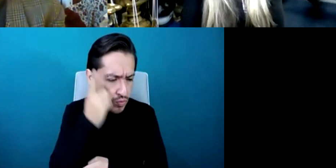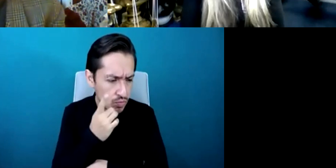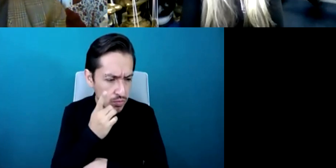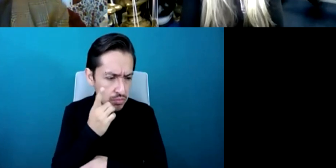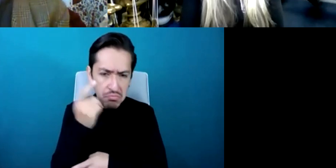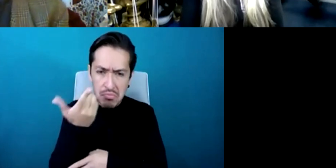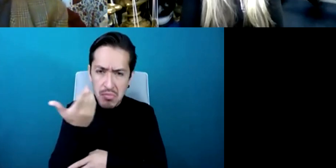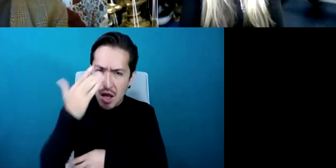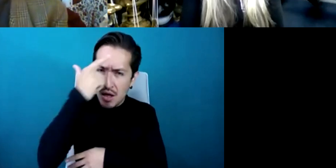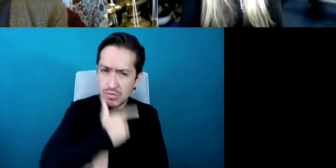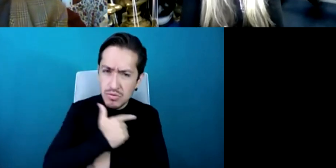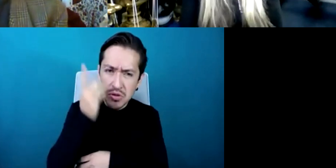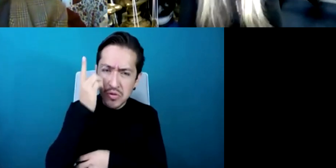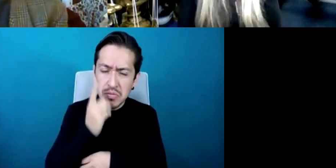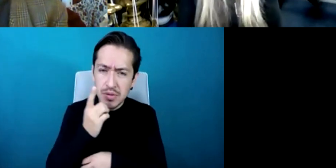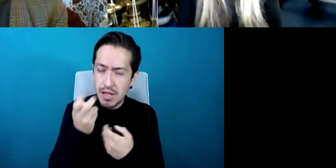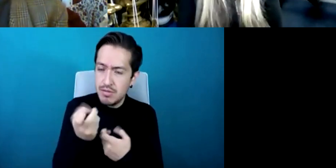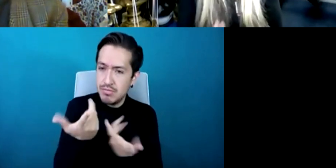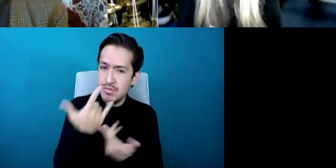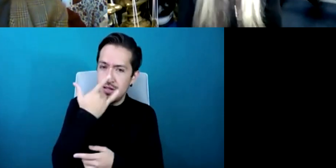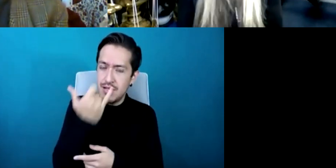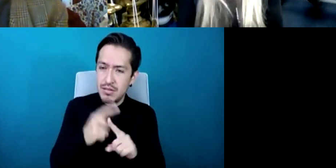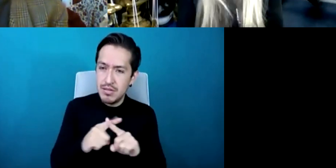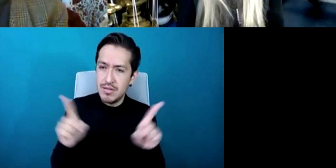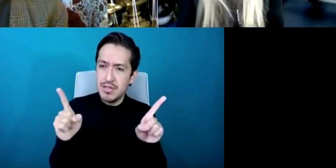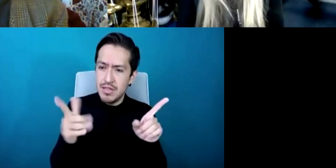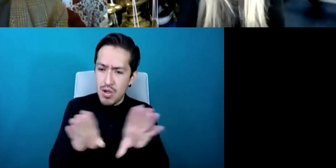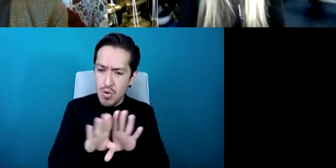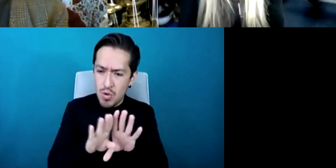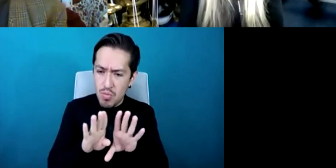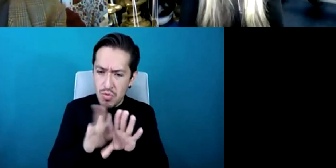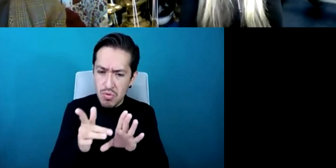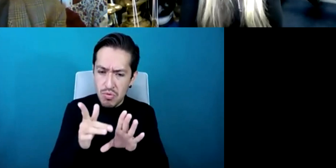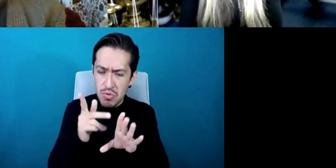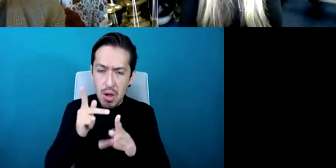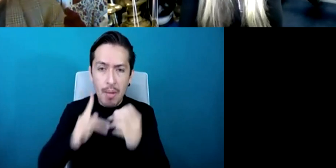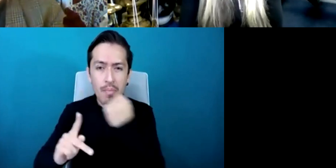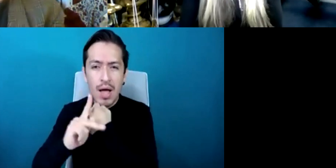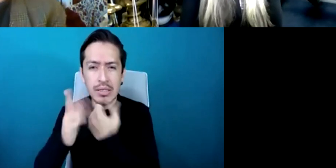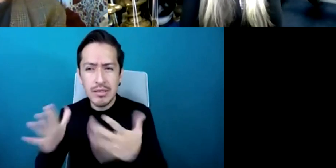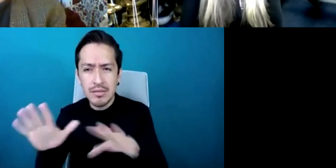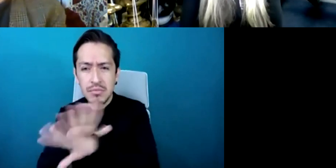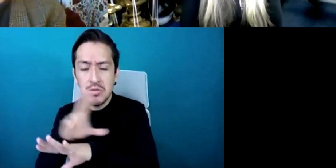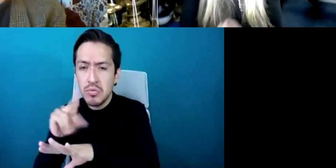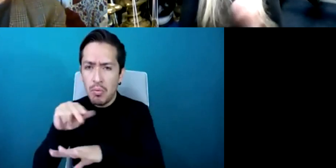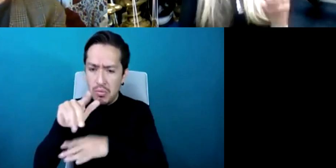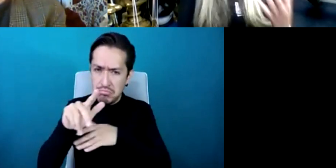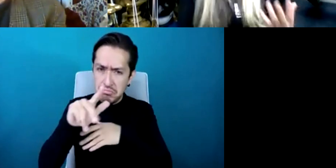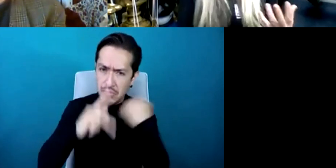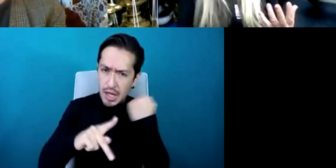did do was that it opened up the possibilities so with all of the the sort of bleakness that